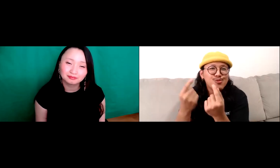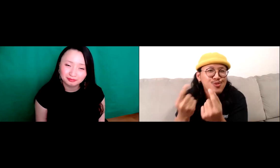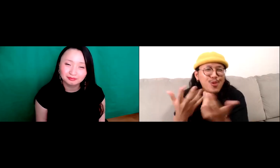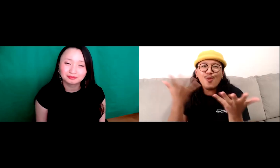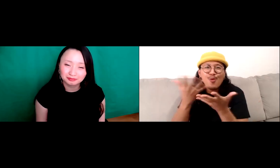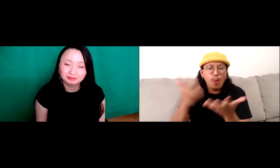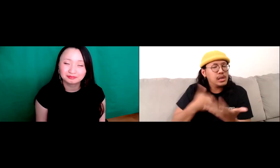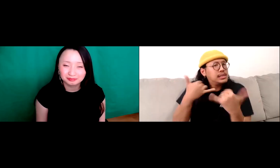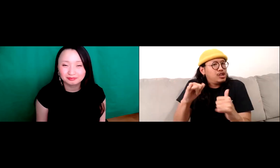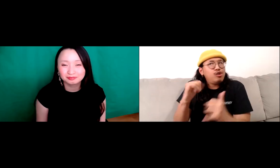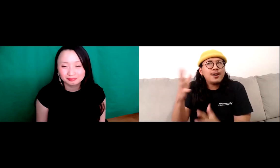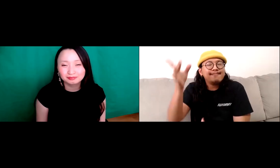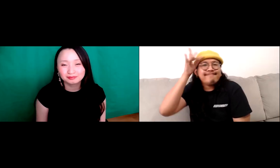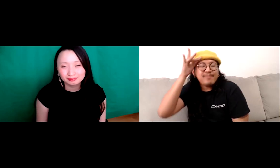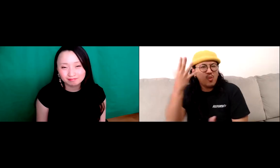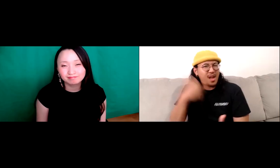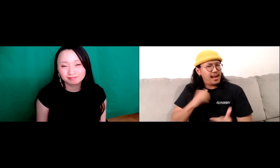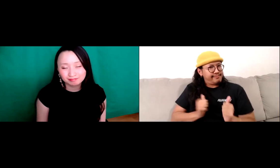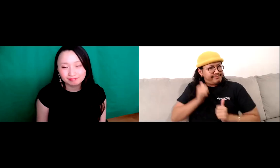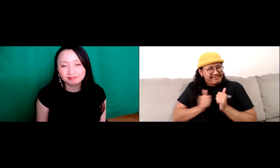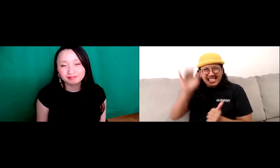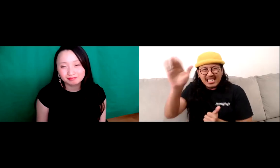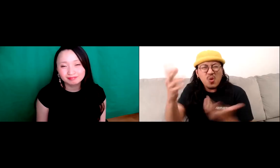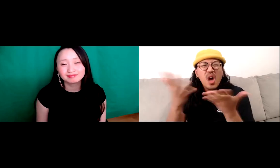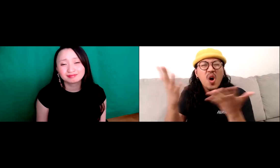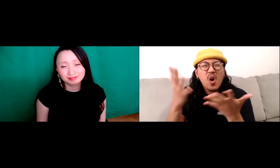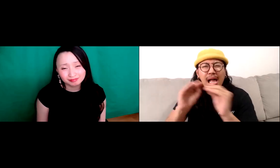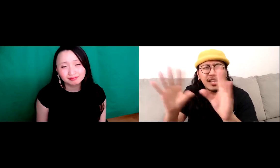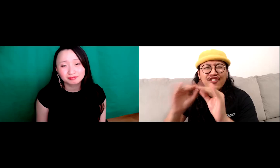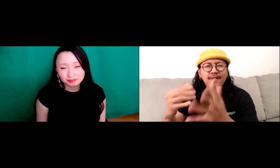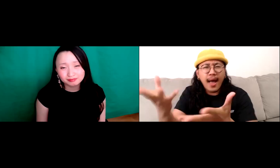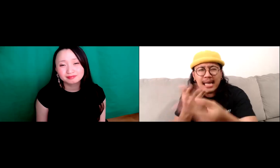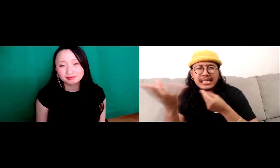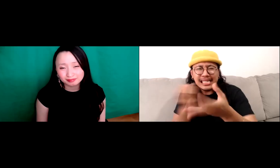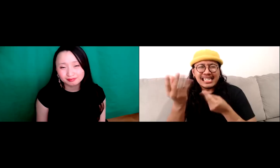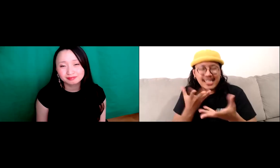talk about what our grandparents did our history, our family. And I always wanted to know what